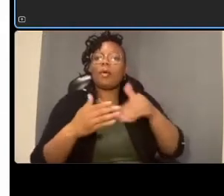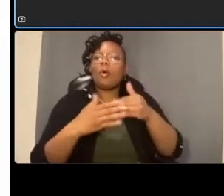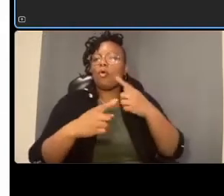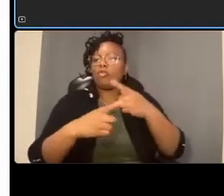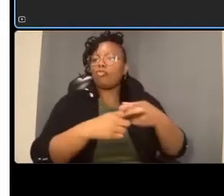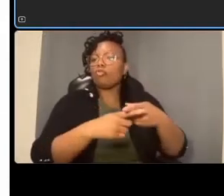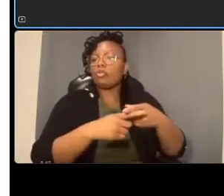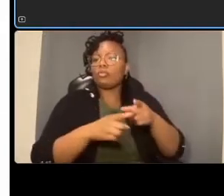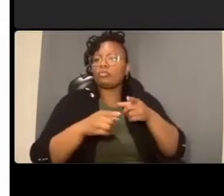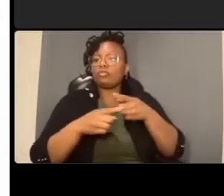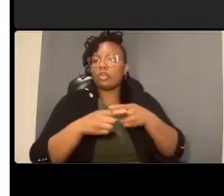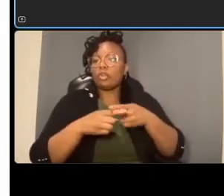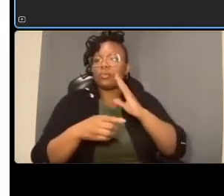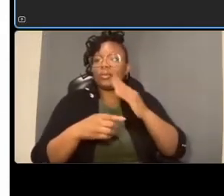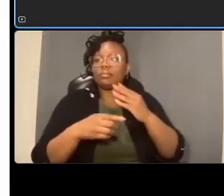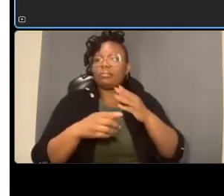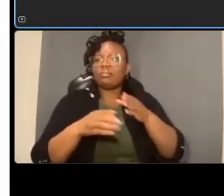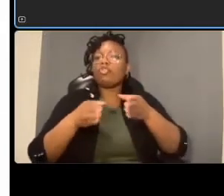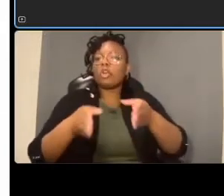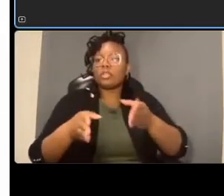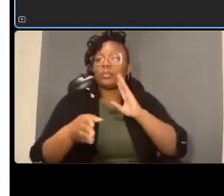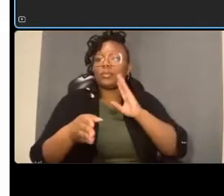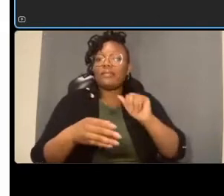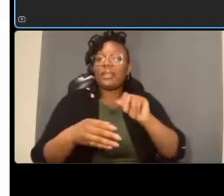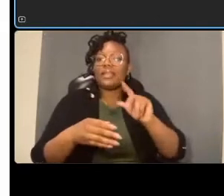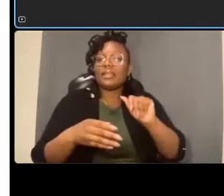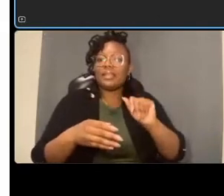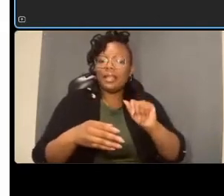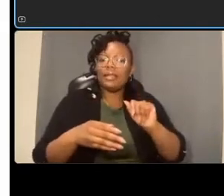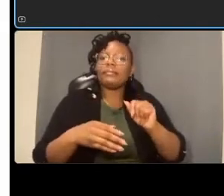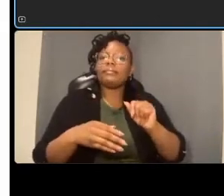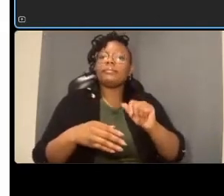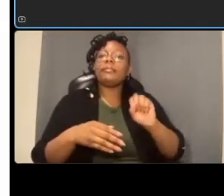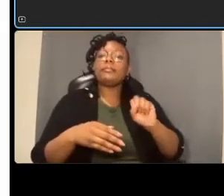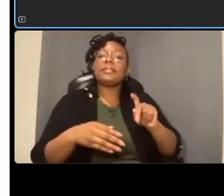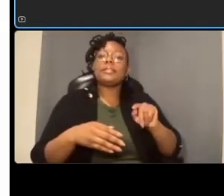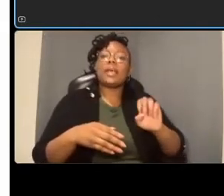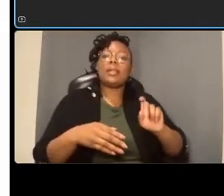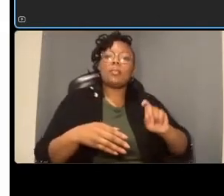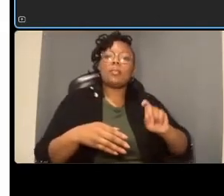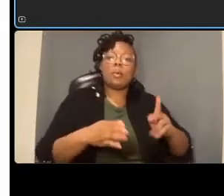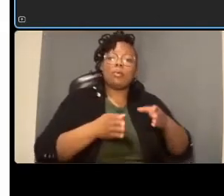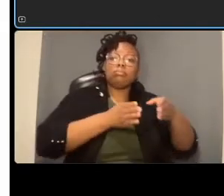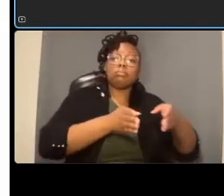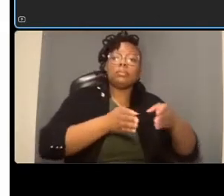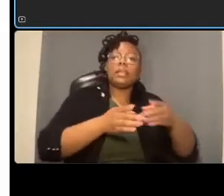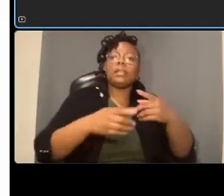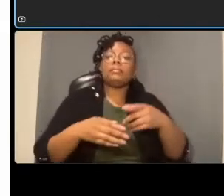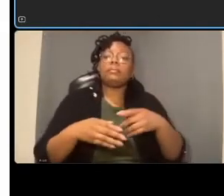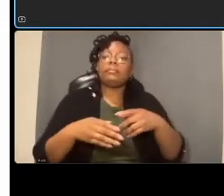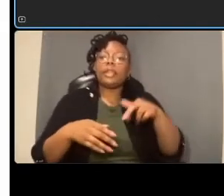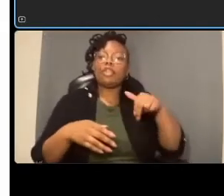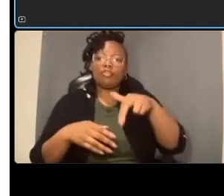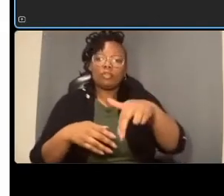and all all all entrances that the sidewalks uh feed into of course uh ada will be fully met